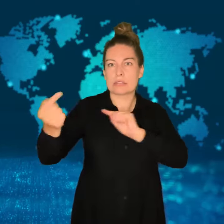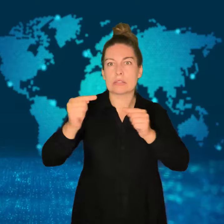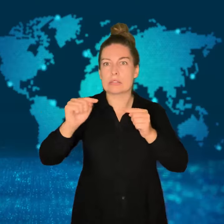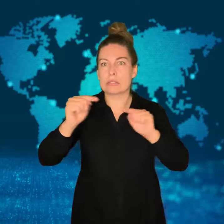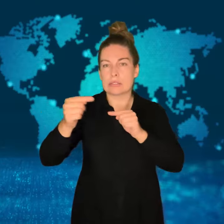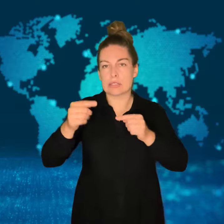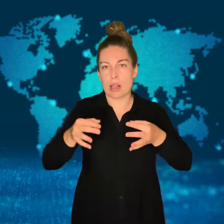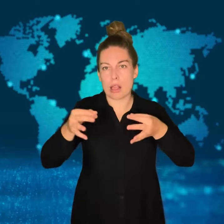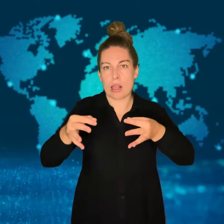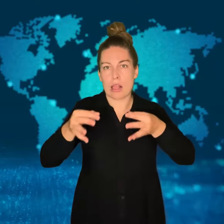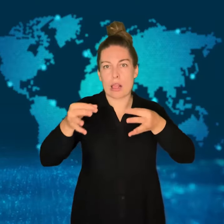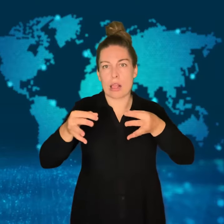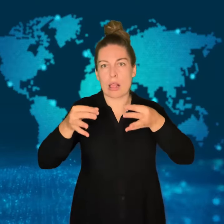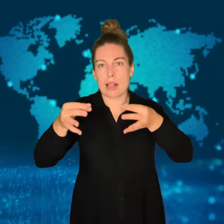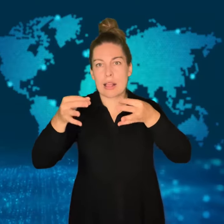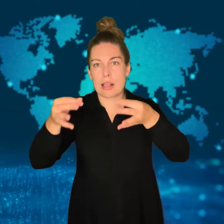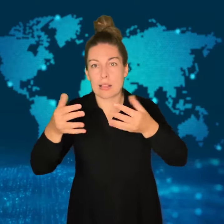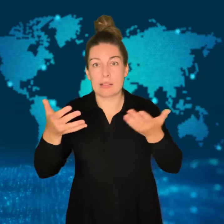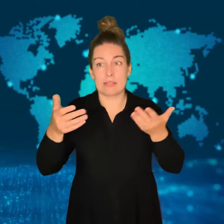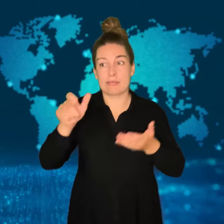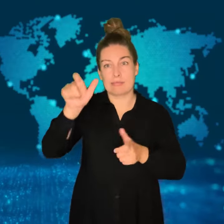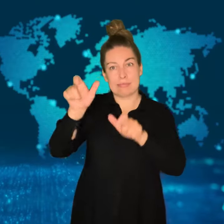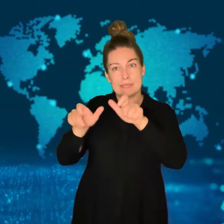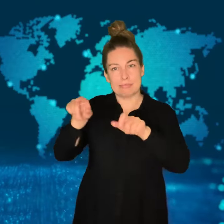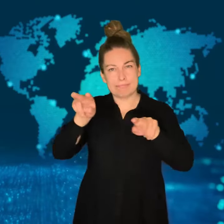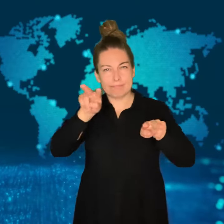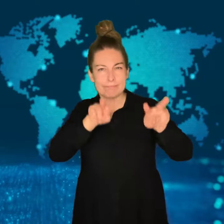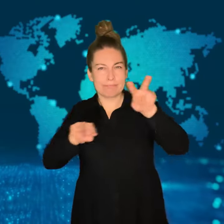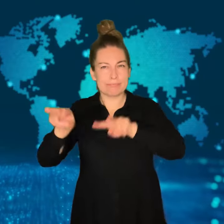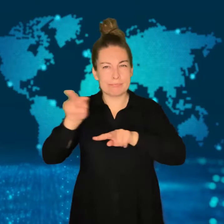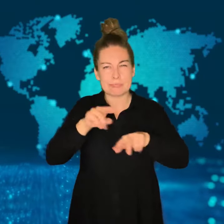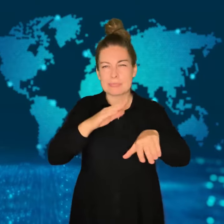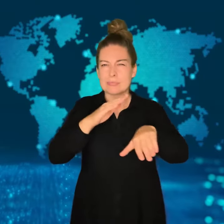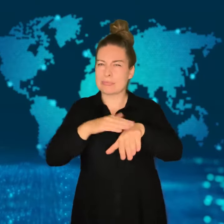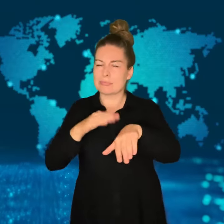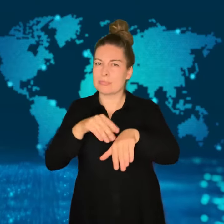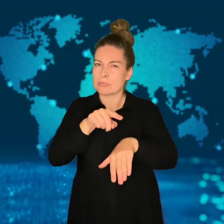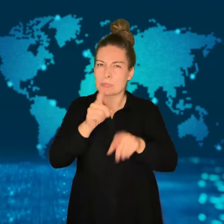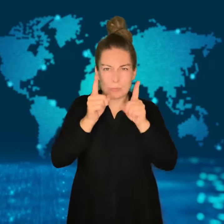the city from the impact of climate change as well as